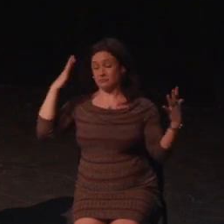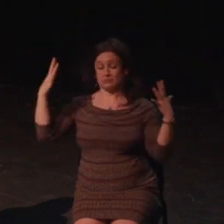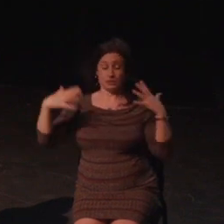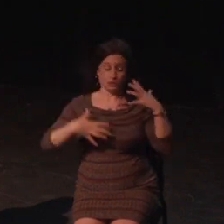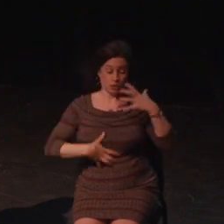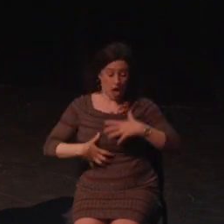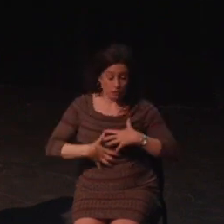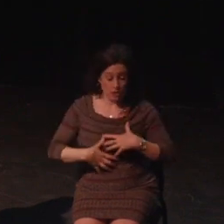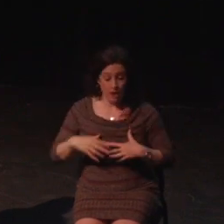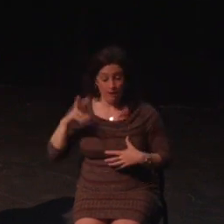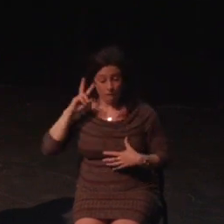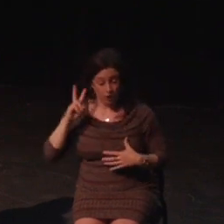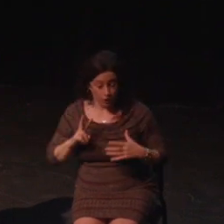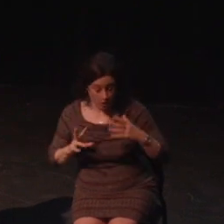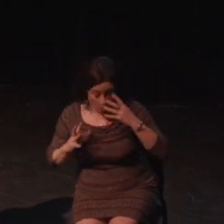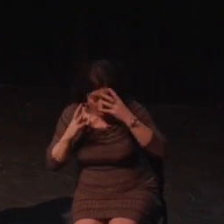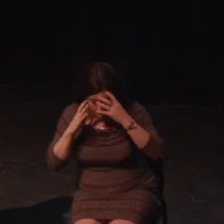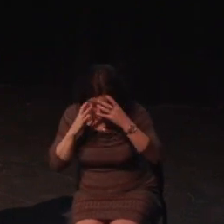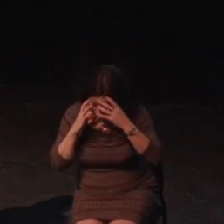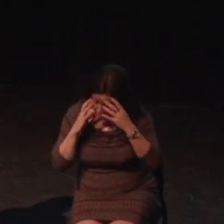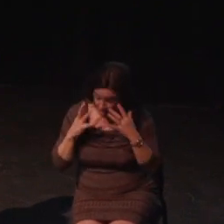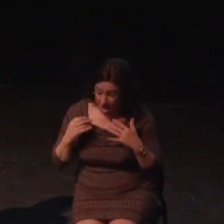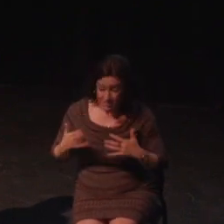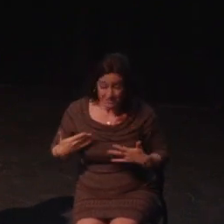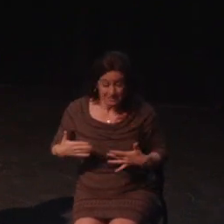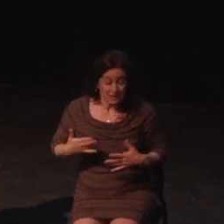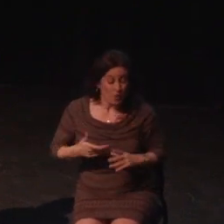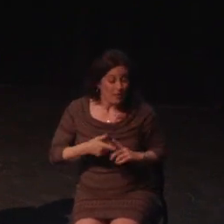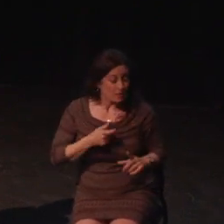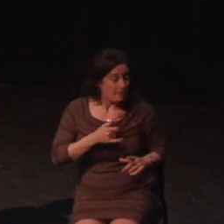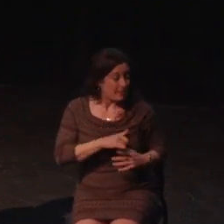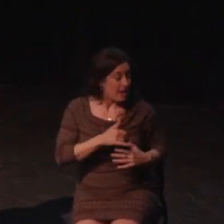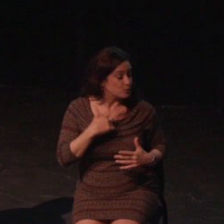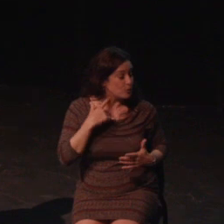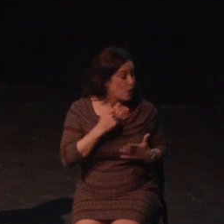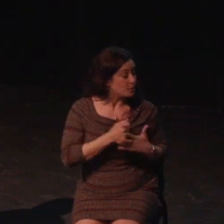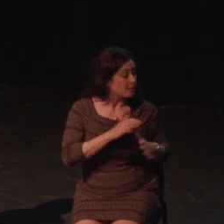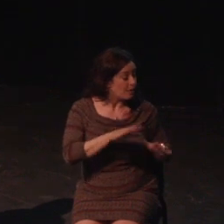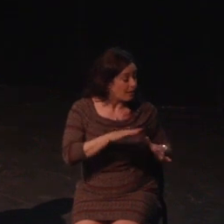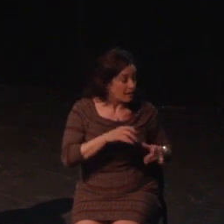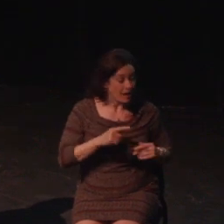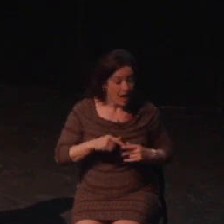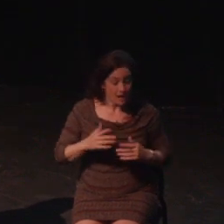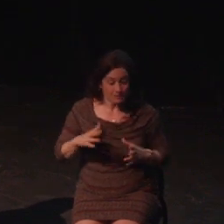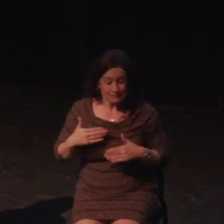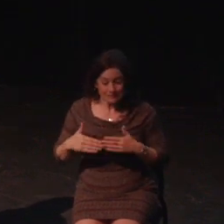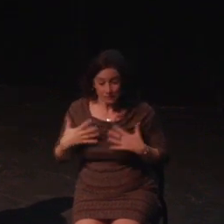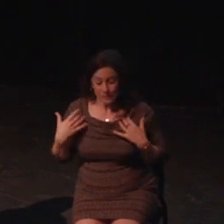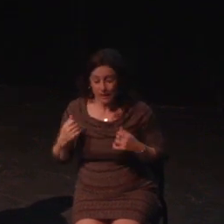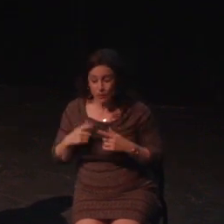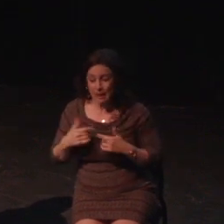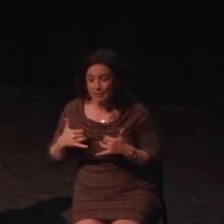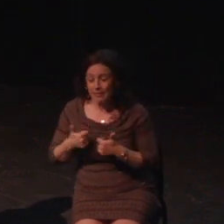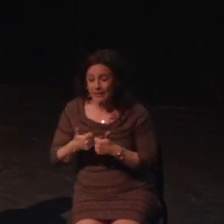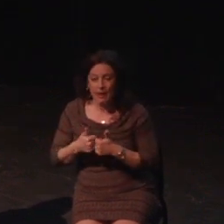that thing for everyone else just that everyone else adores just isn't for us. But when games get it right, when they level the access,